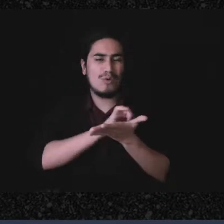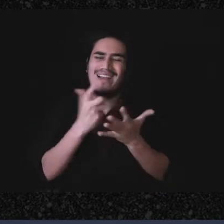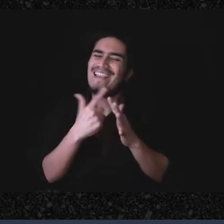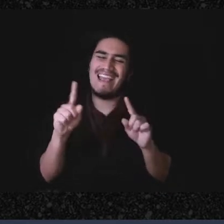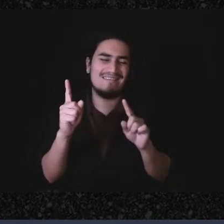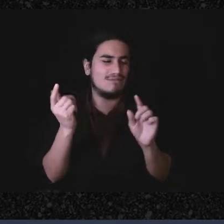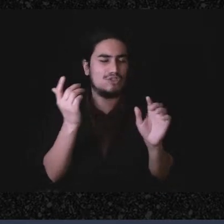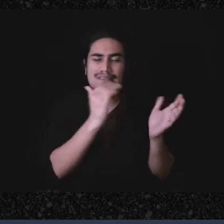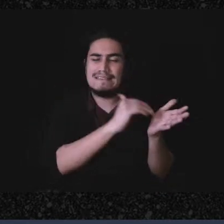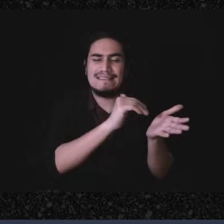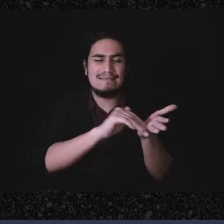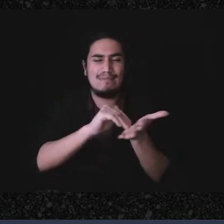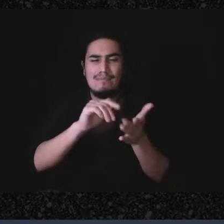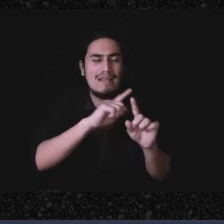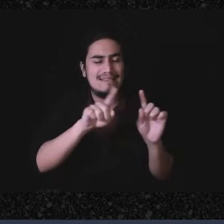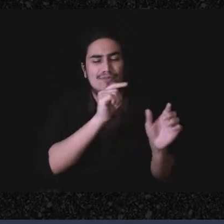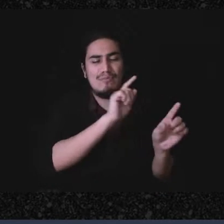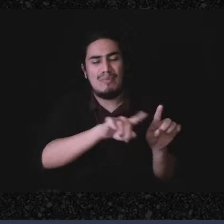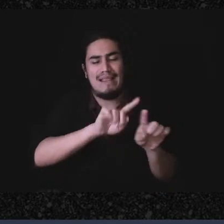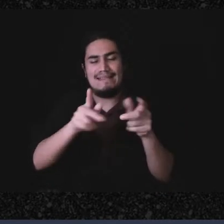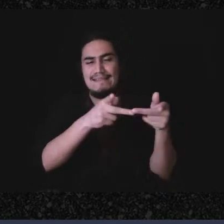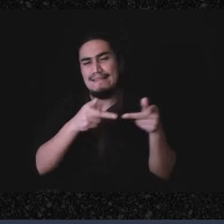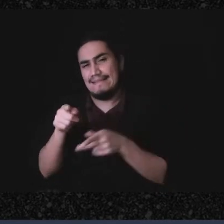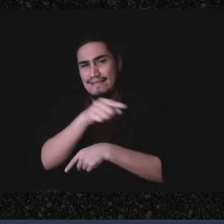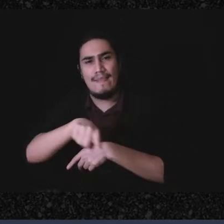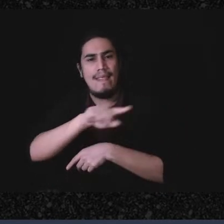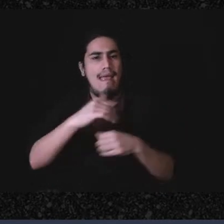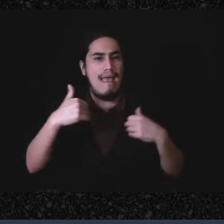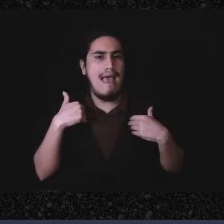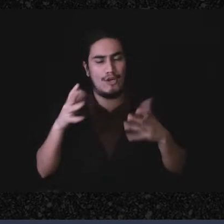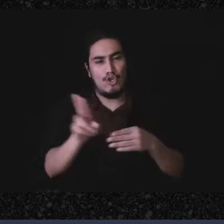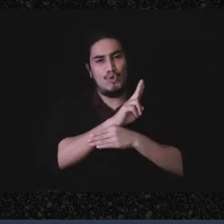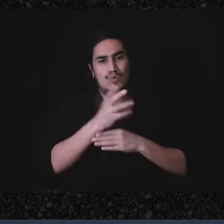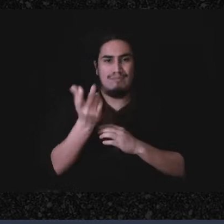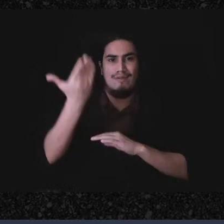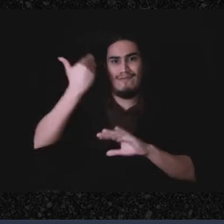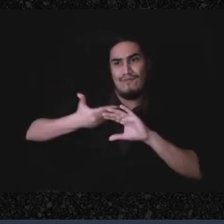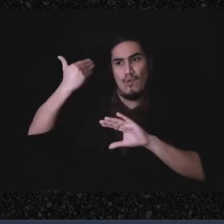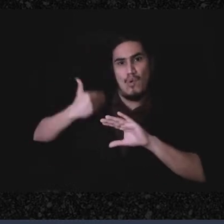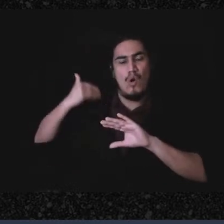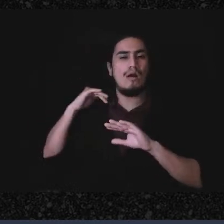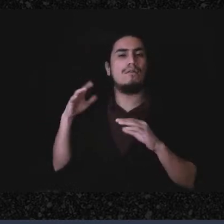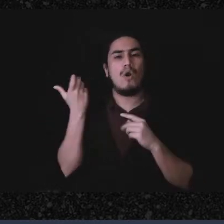in your state may have these kinds of places and they're places that are, you know, like I said,